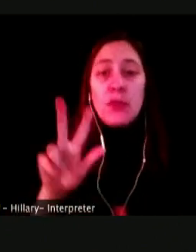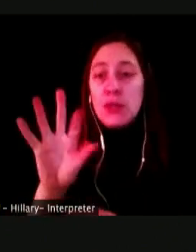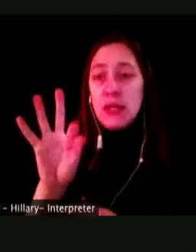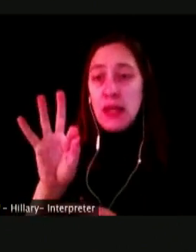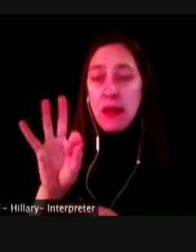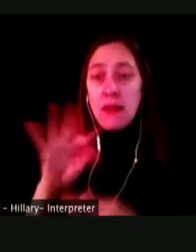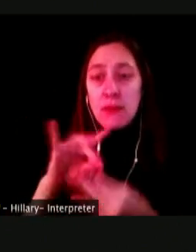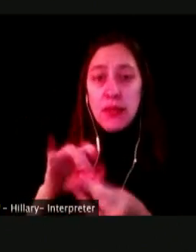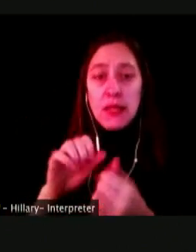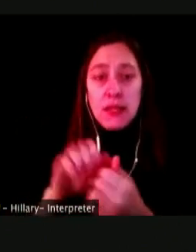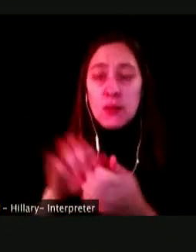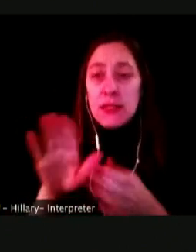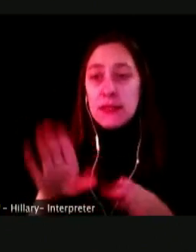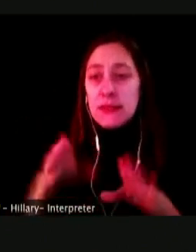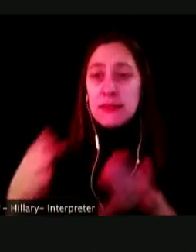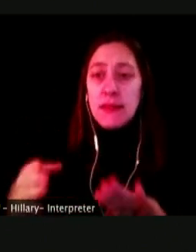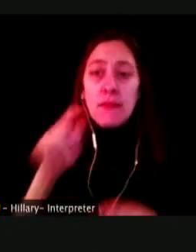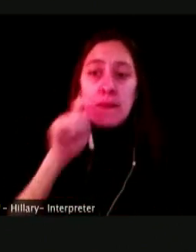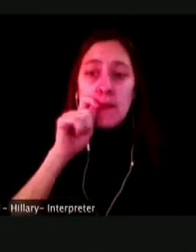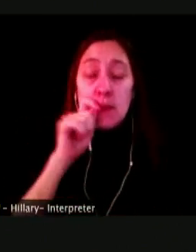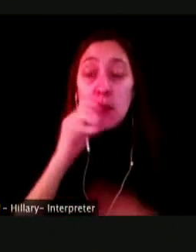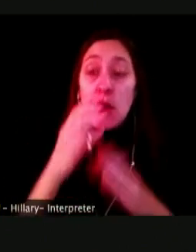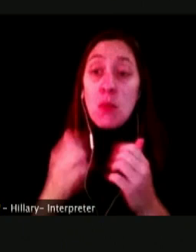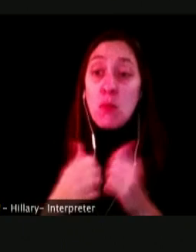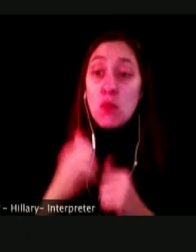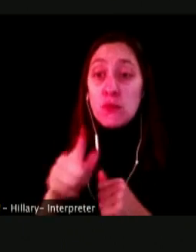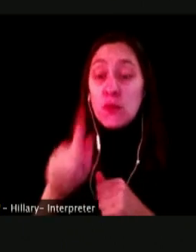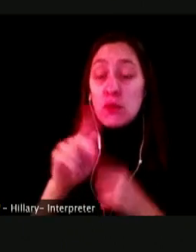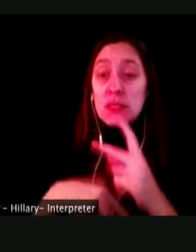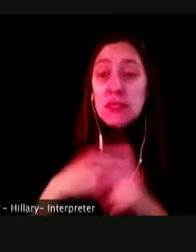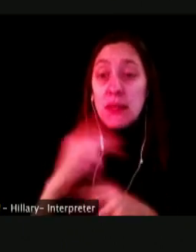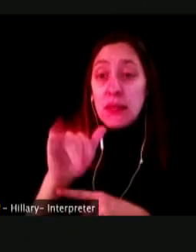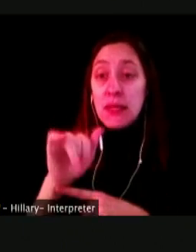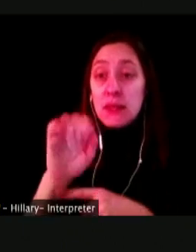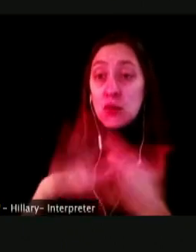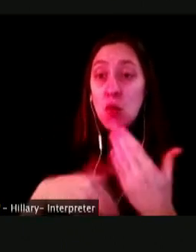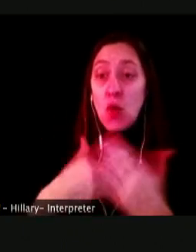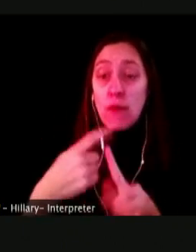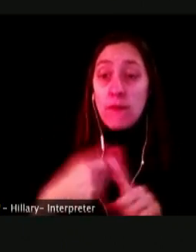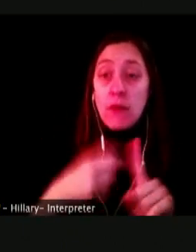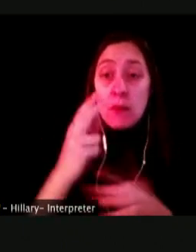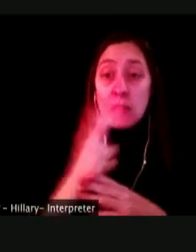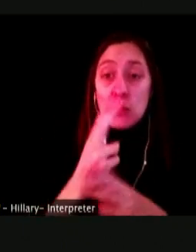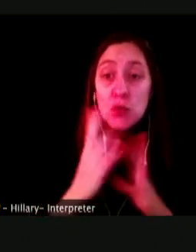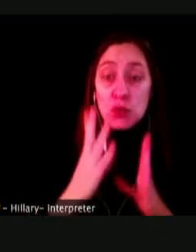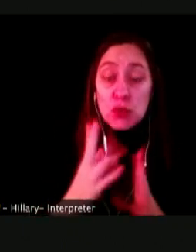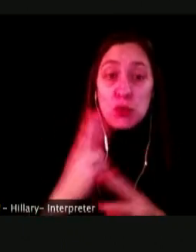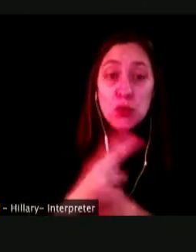MOST OF THESE CASES, OVER 80 PERCENT BUT NOT ALL ARE FROM USERS HE REPORTED USE OF THESE